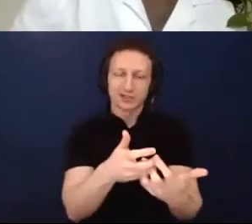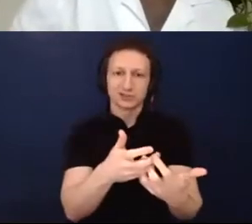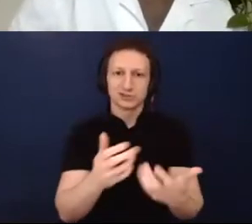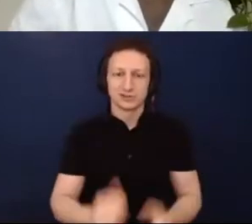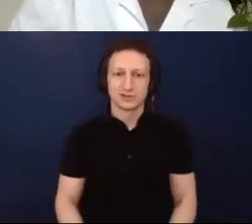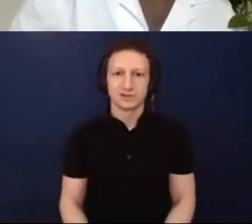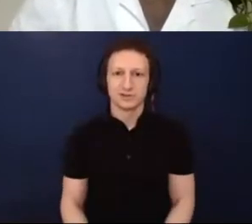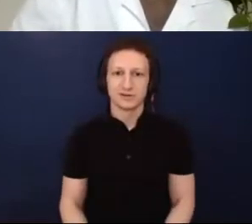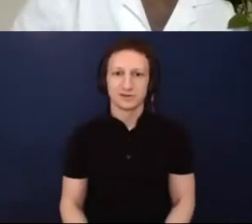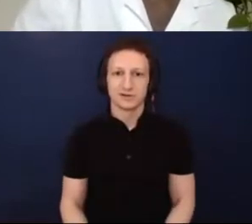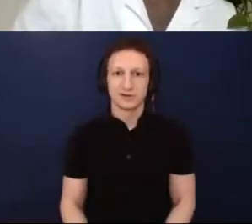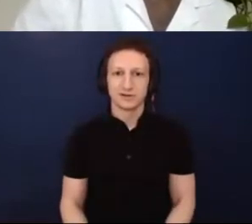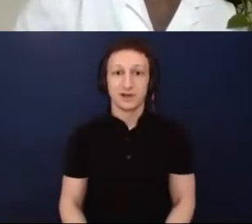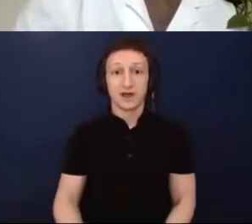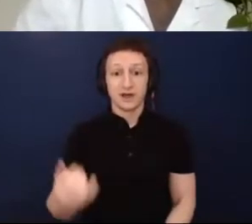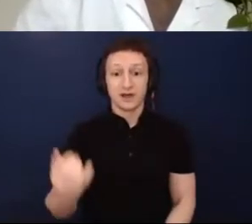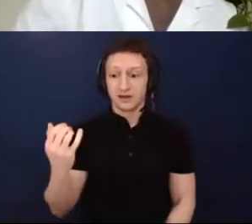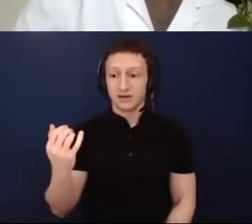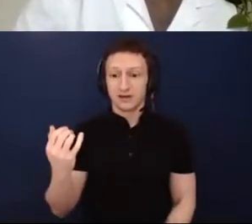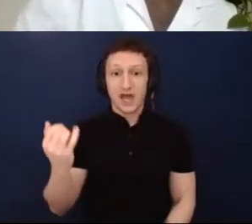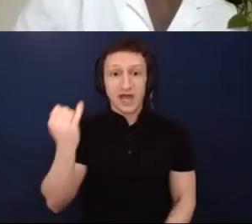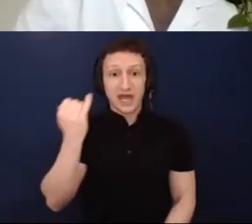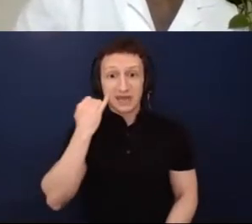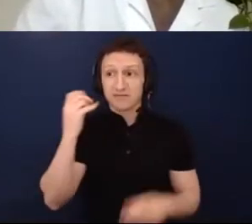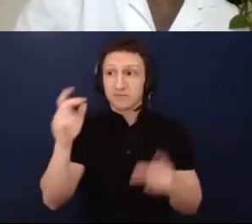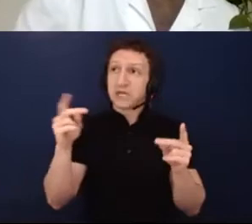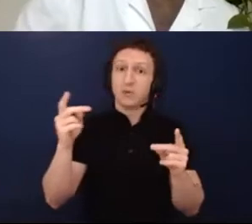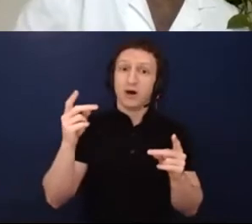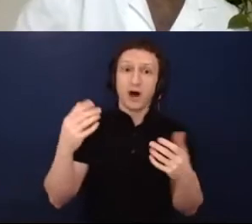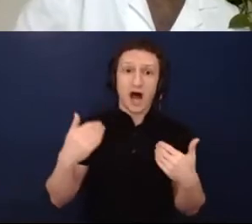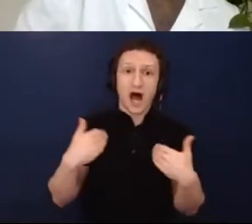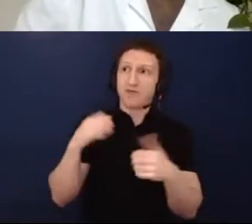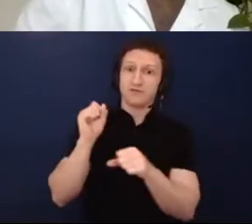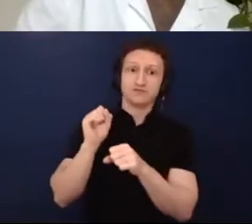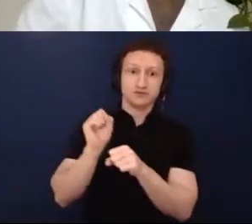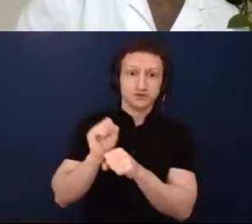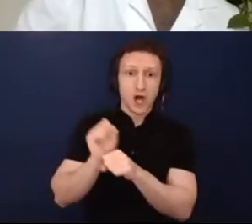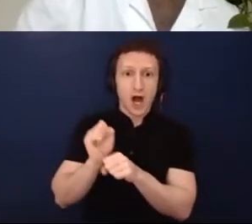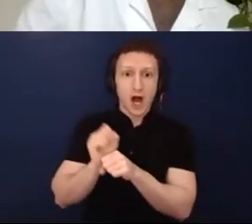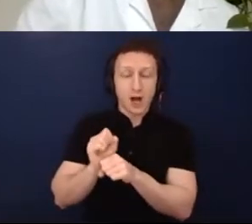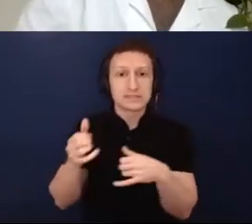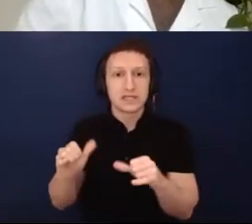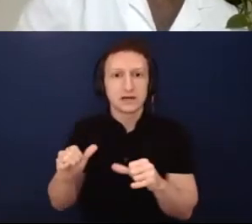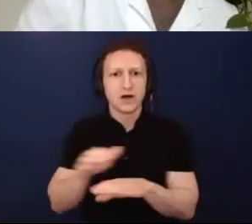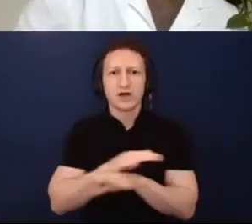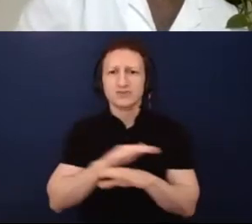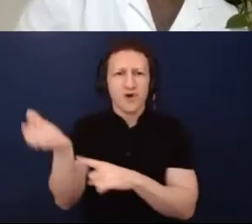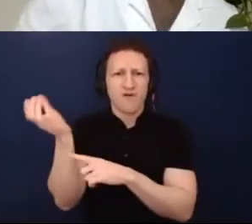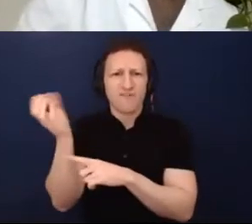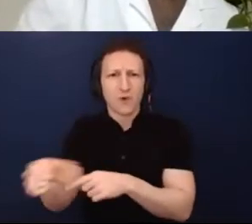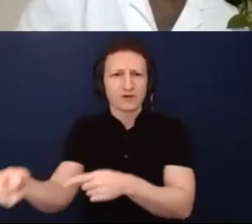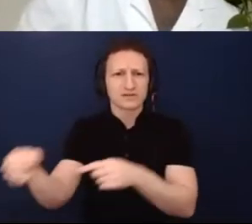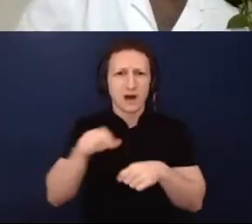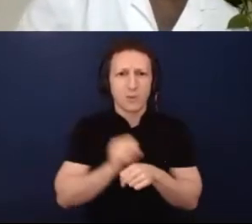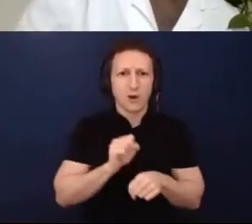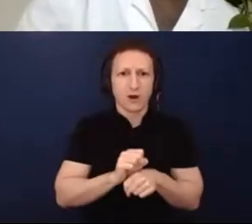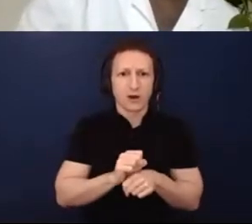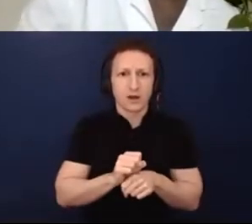people who might still have jobs that they need to come in if they have someone who lives in their home who's immune-compromised? Right?